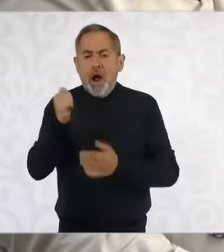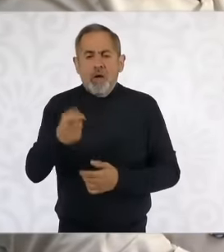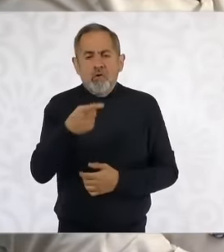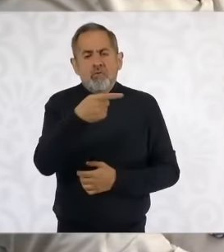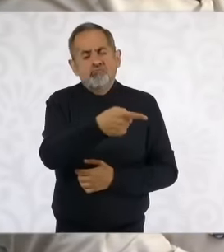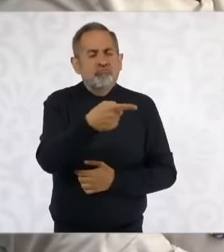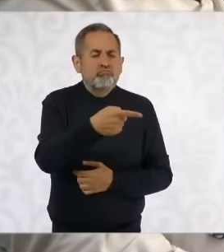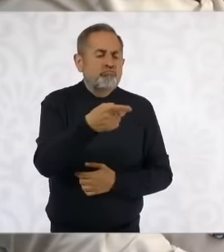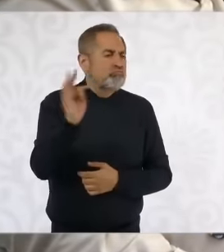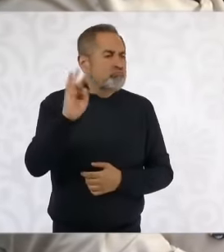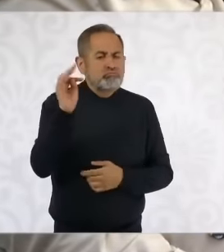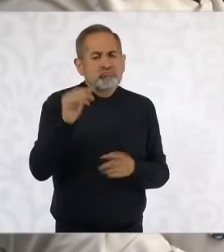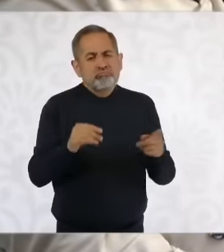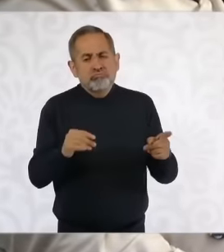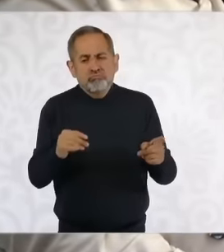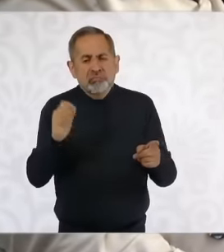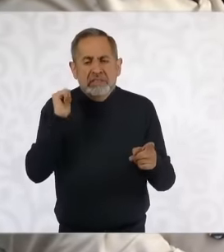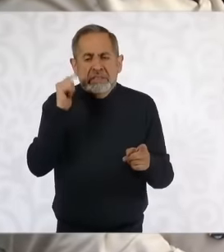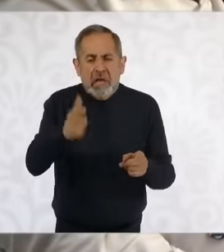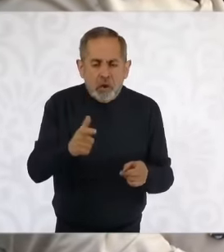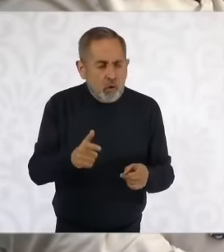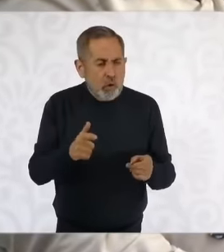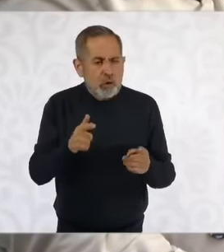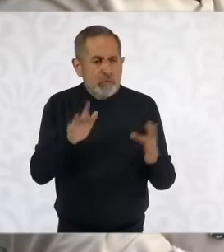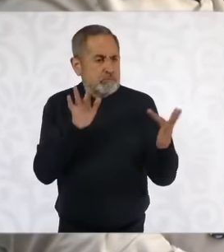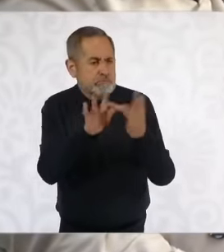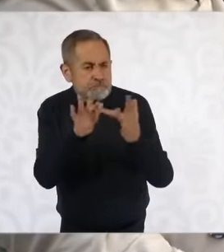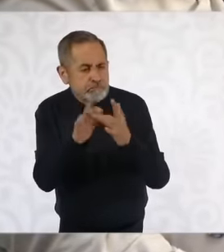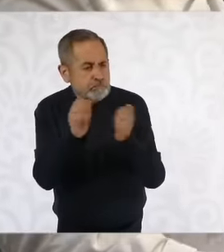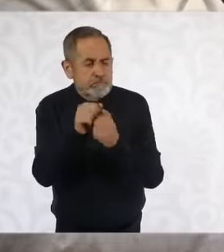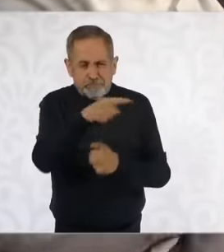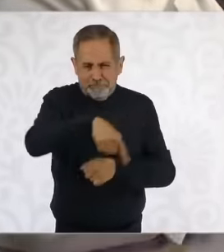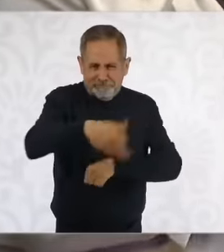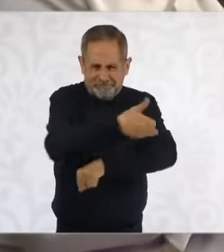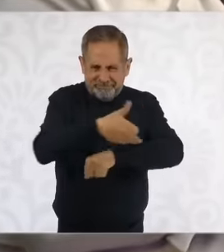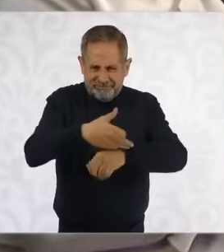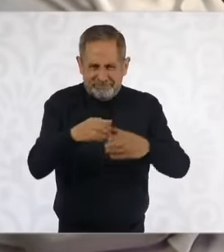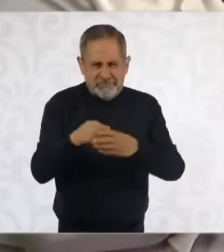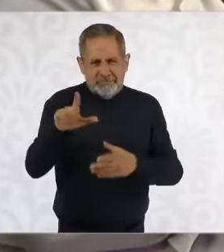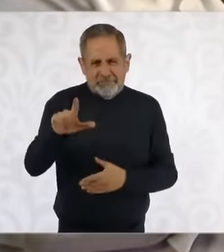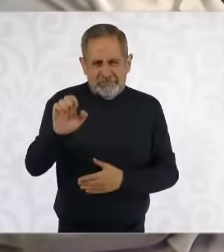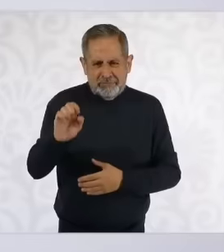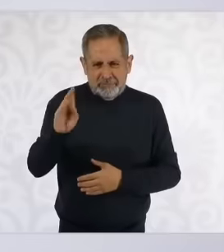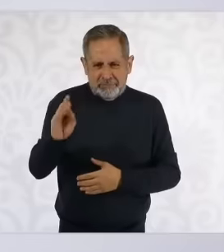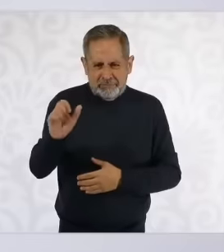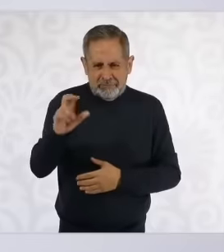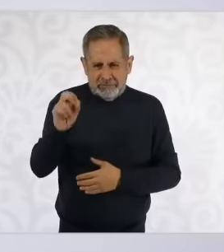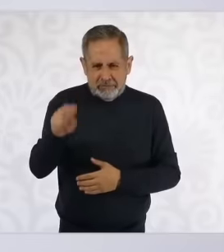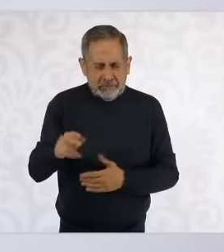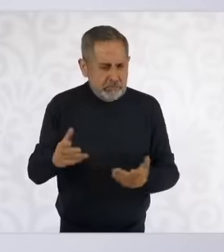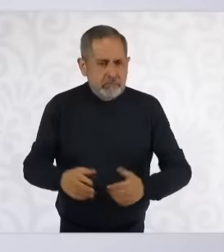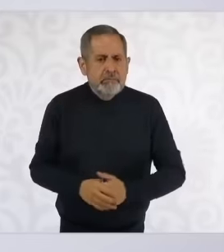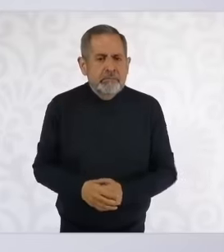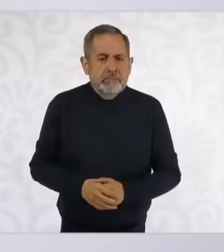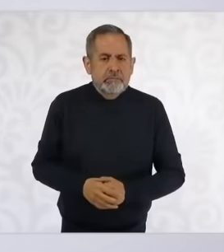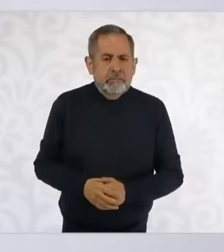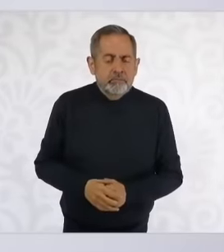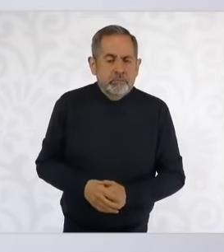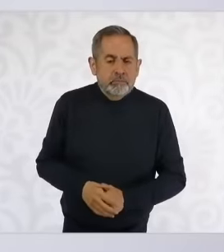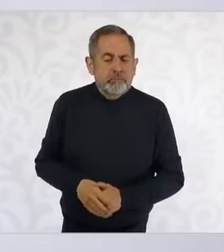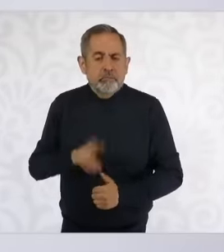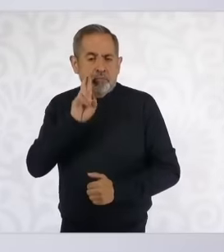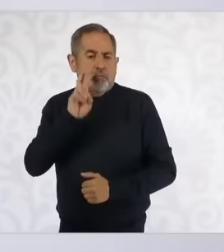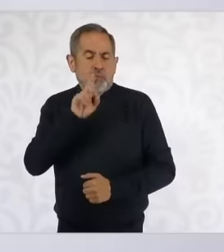be some rapprochement with these with the family because there are 36 detainees uh by